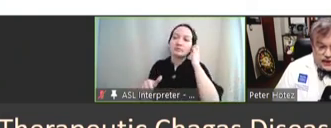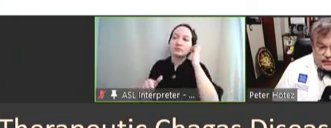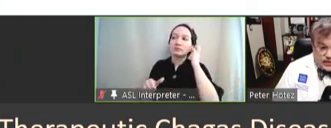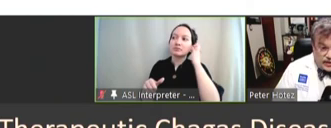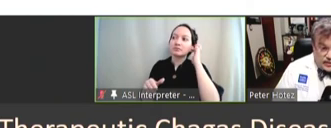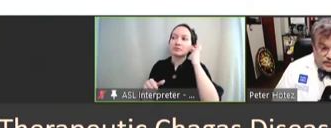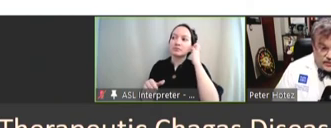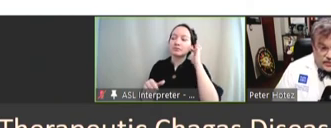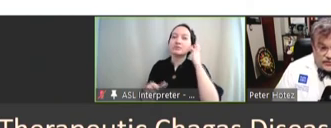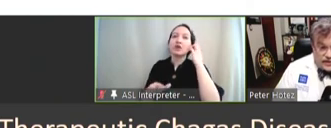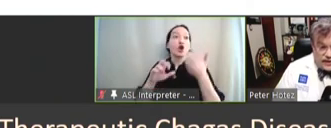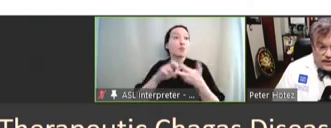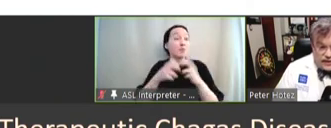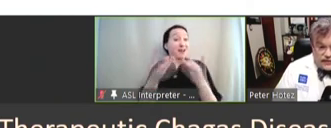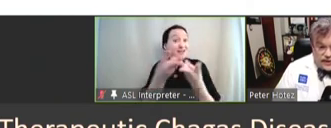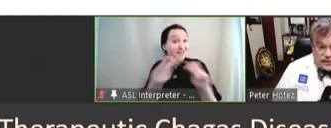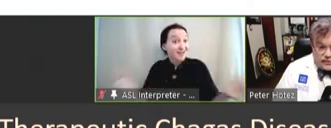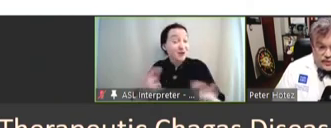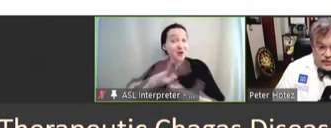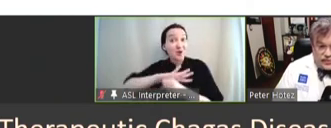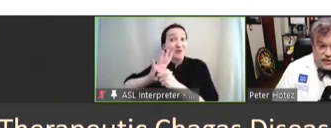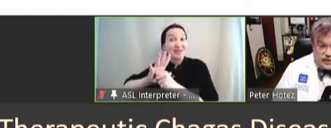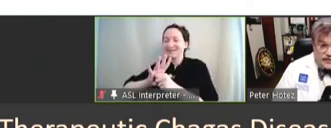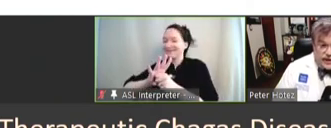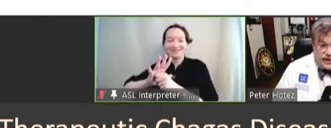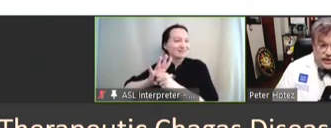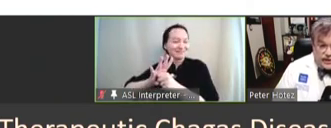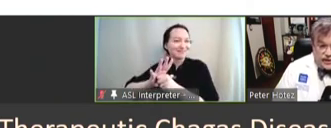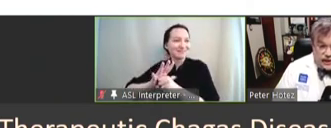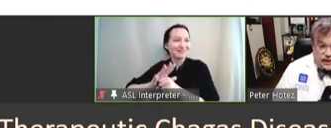haven't gone away with COVID. They've gotten worse, because they've gotten neglected,